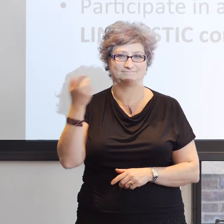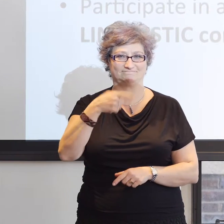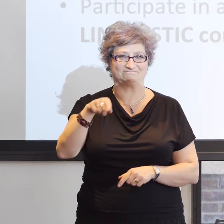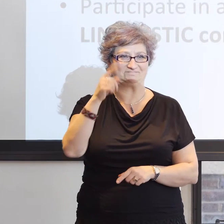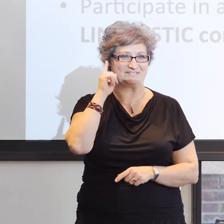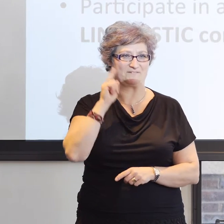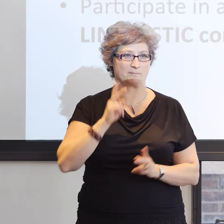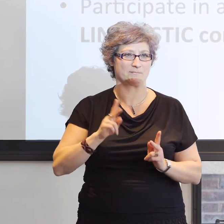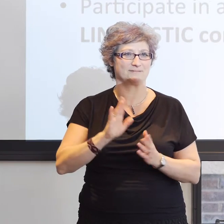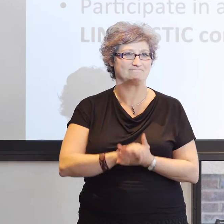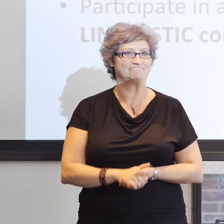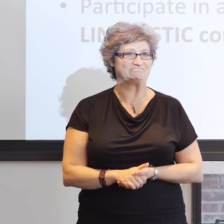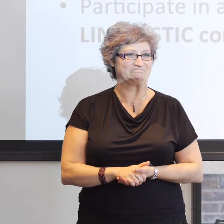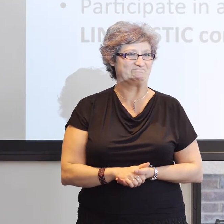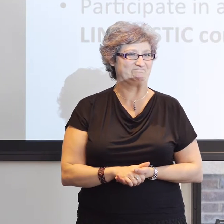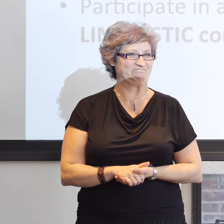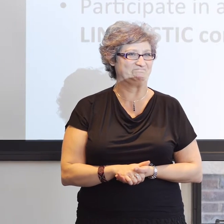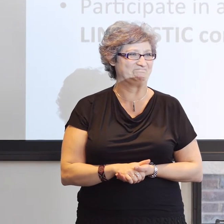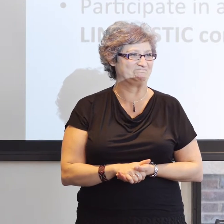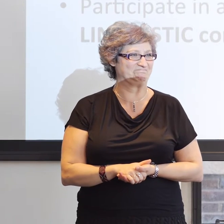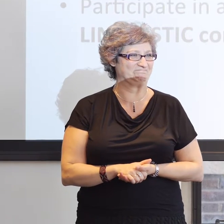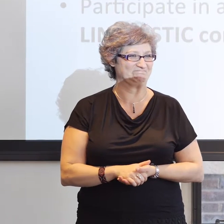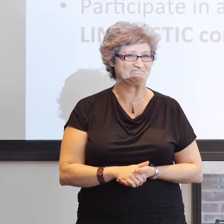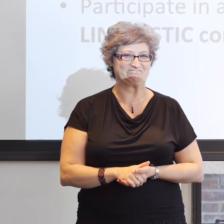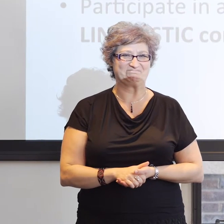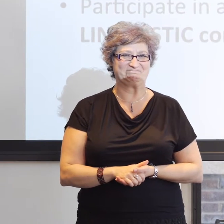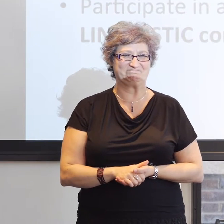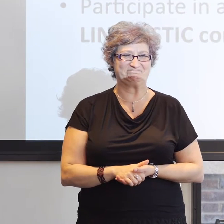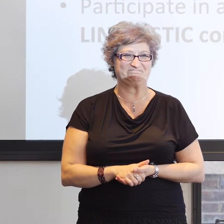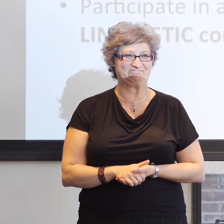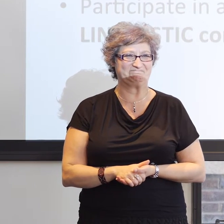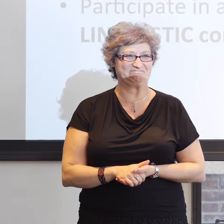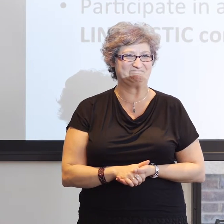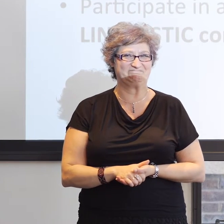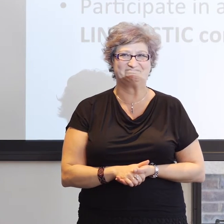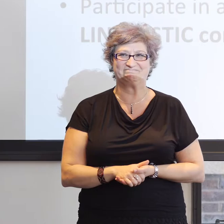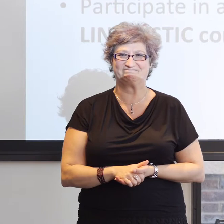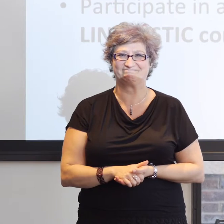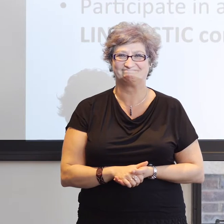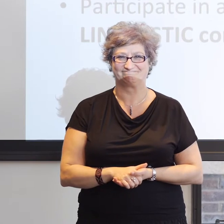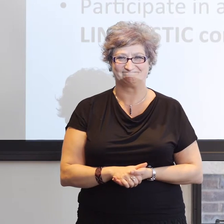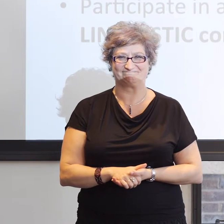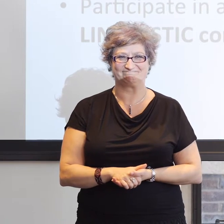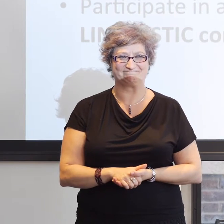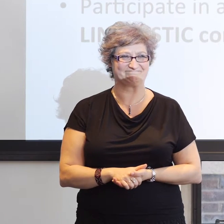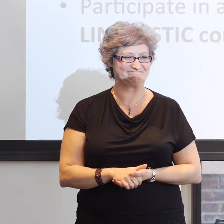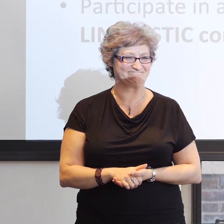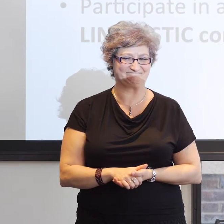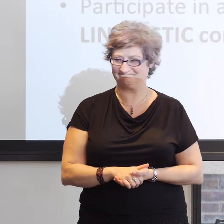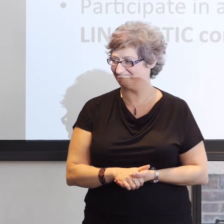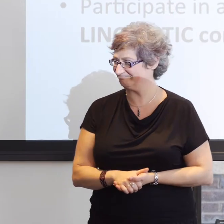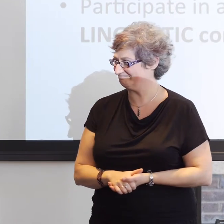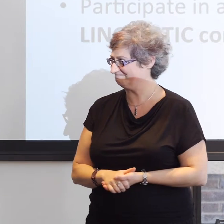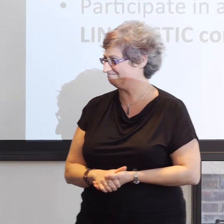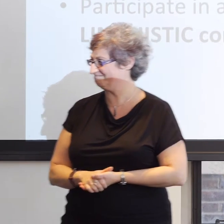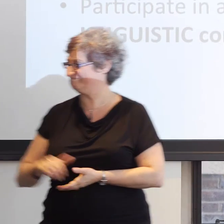and for the rest of their lives is fairly limited and the kinds of data we do have